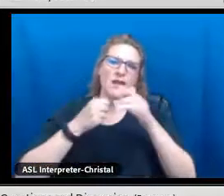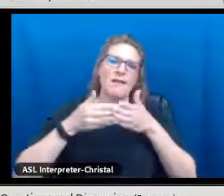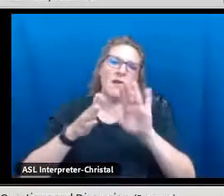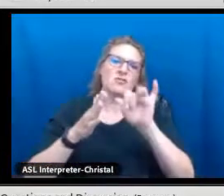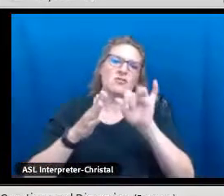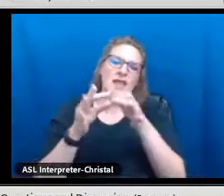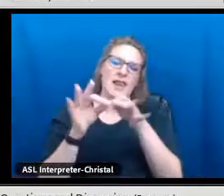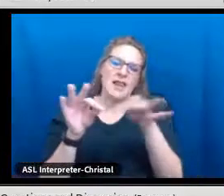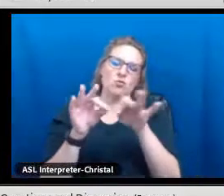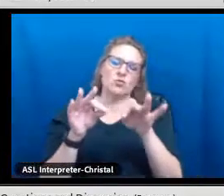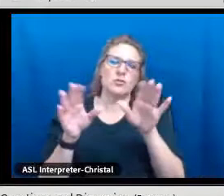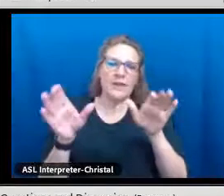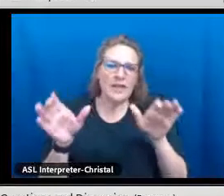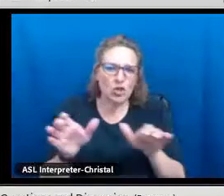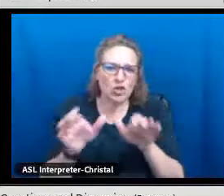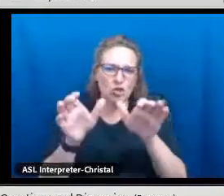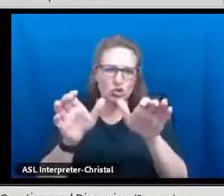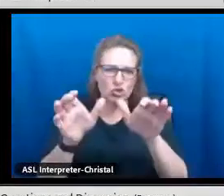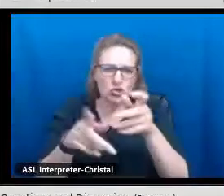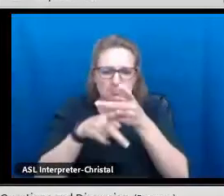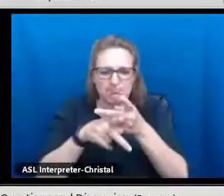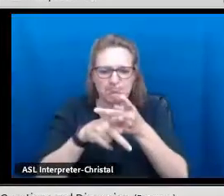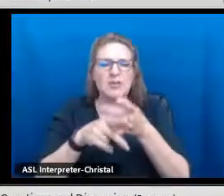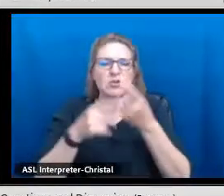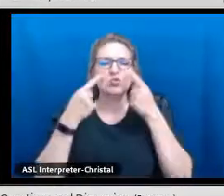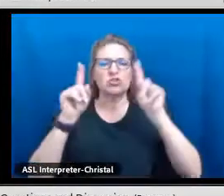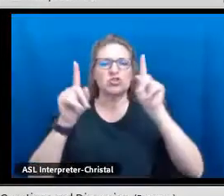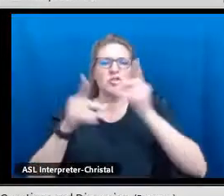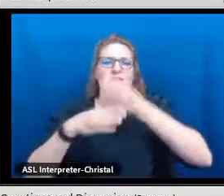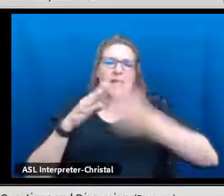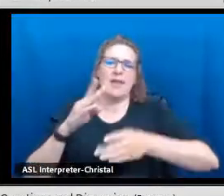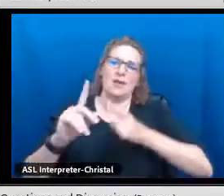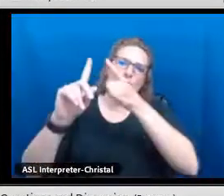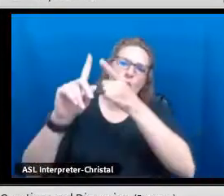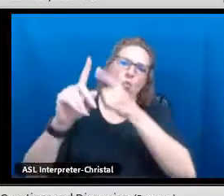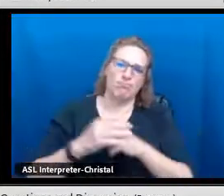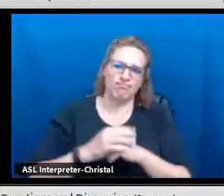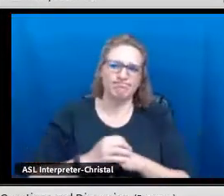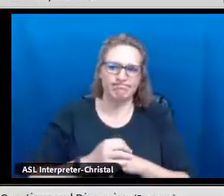And because you know what you're striving for, that helps to build the infrastructure